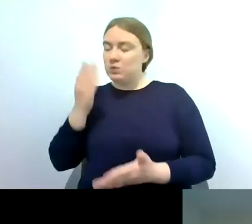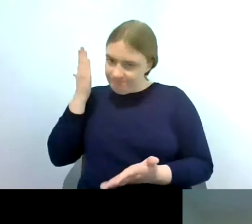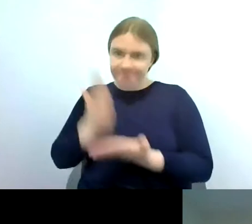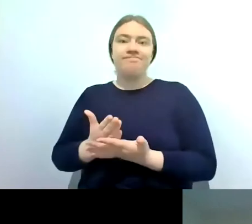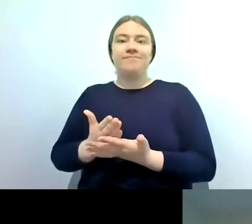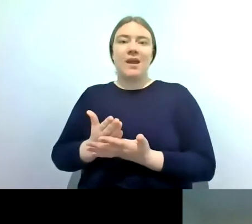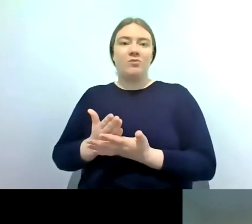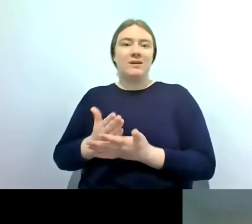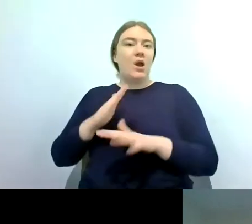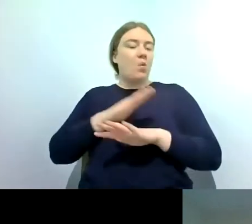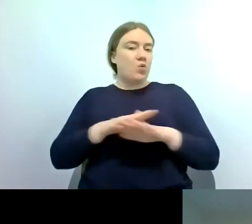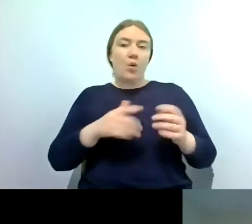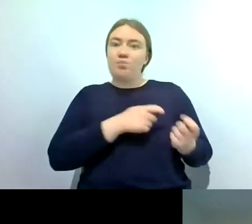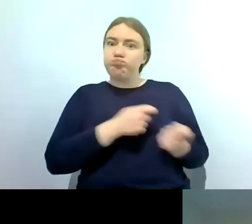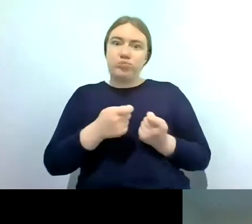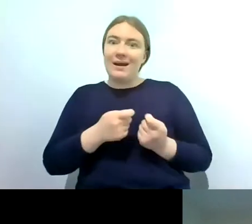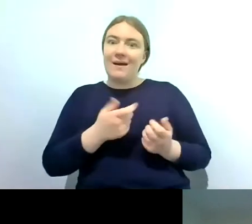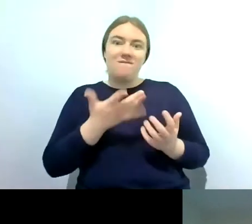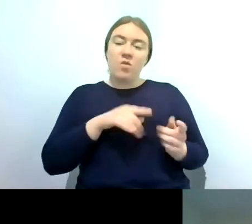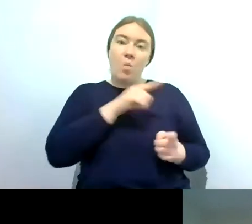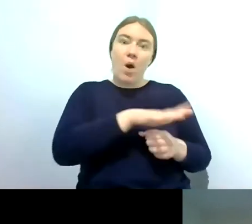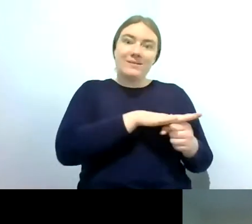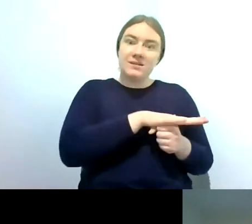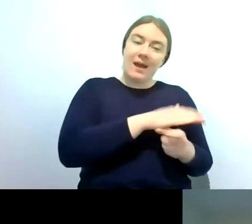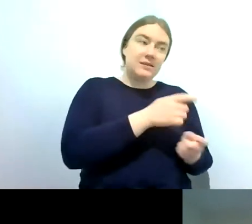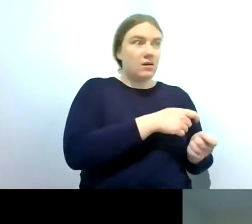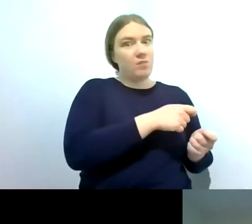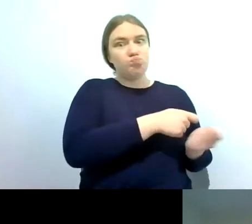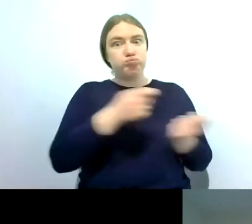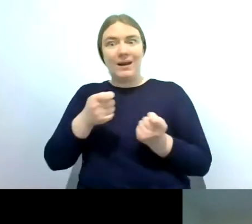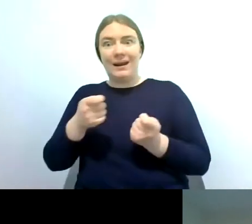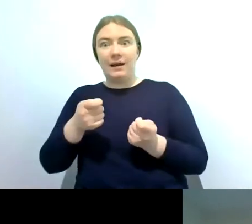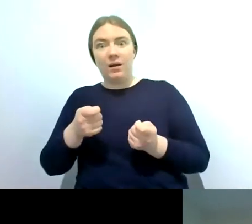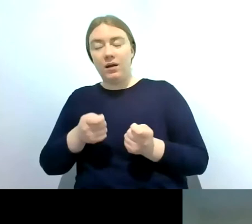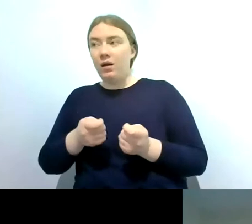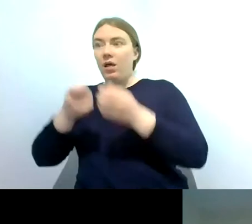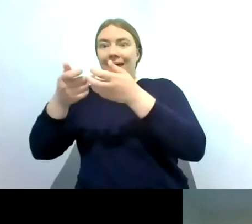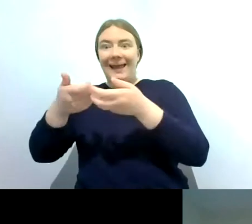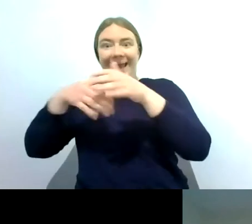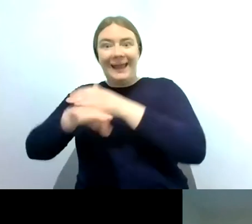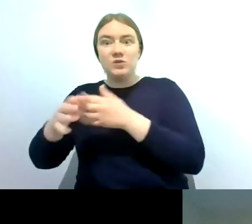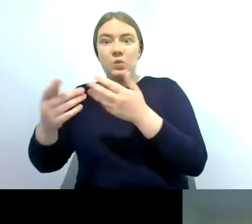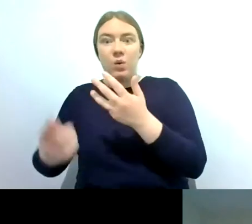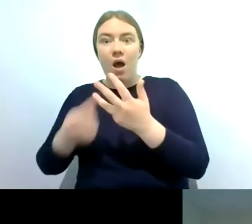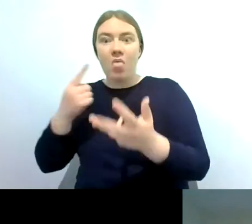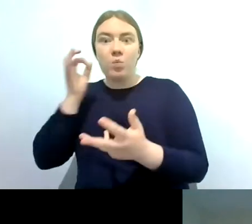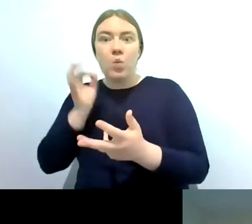traveling and anything from one site to another so if i'm out doing a survey for work i've always